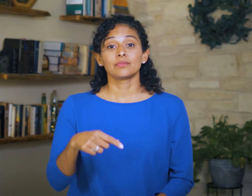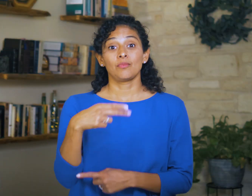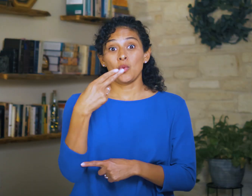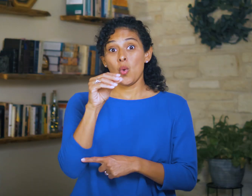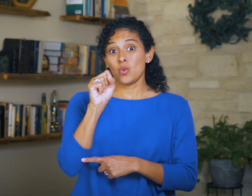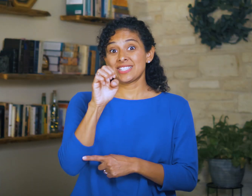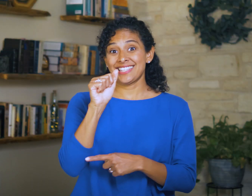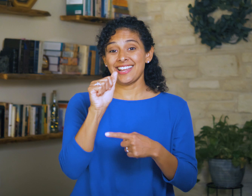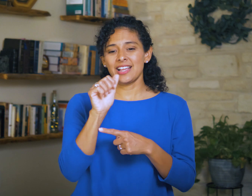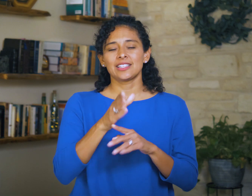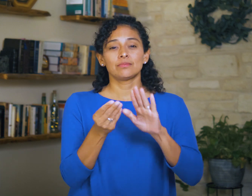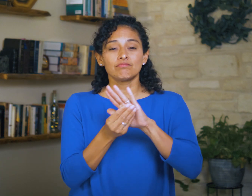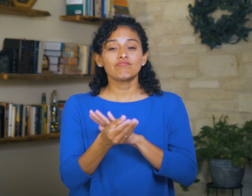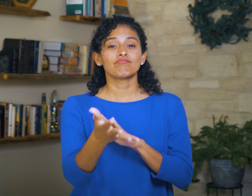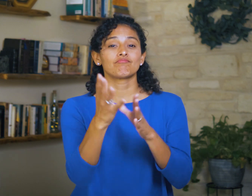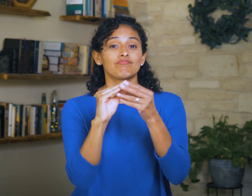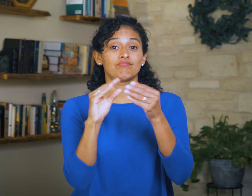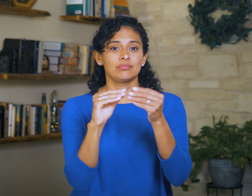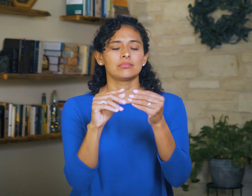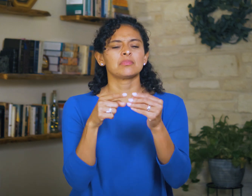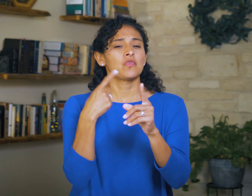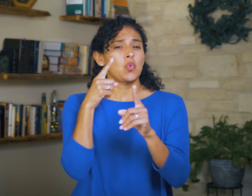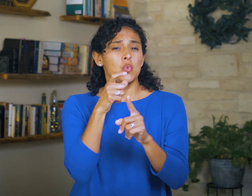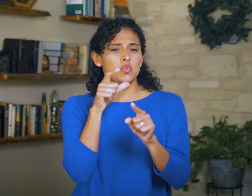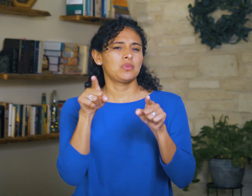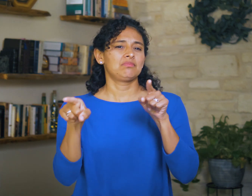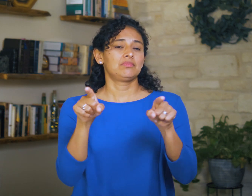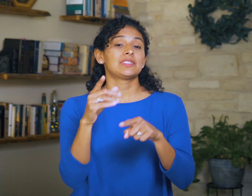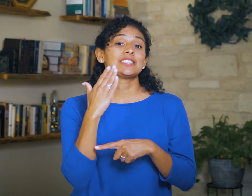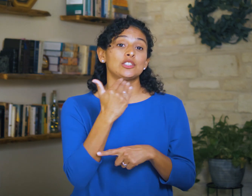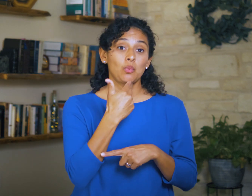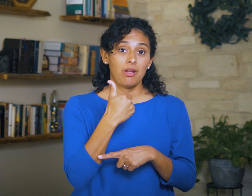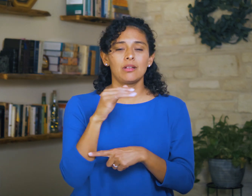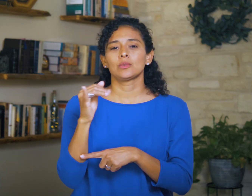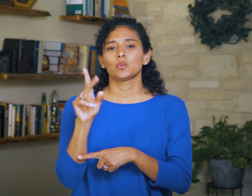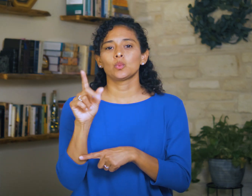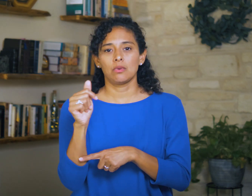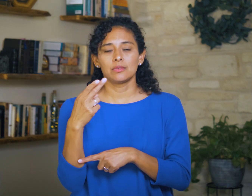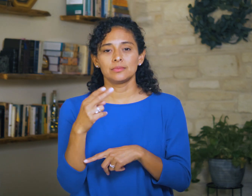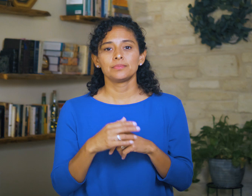Hosea’s message is likely intended for both kingdoms: Israel and Judah.